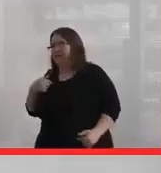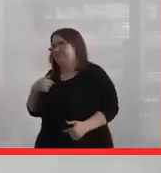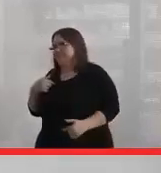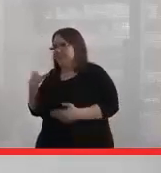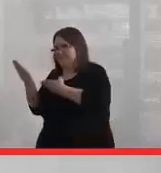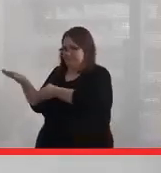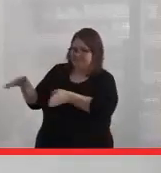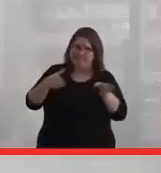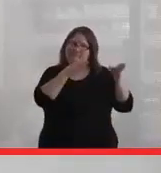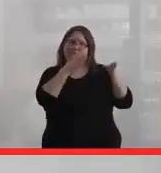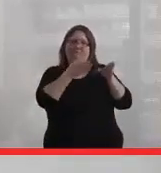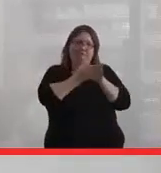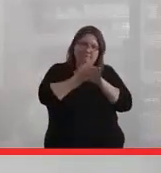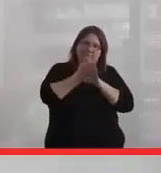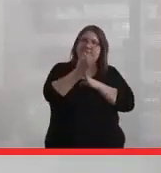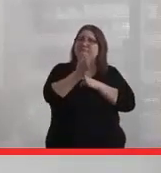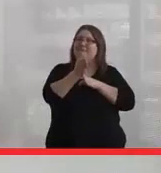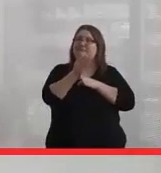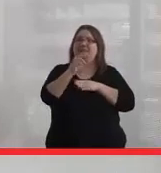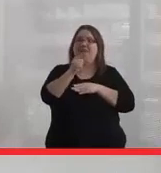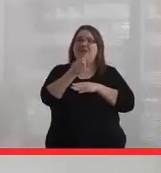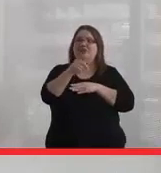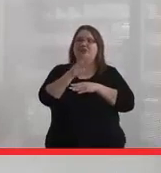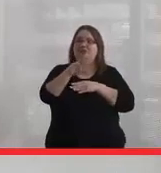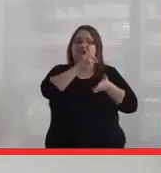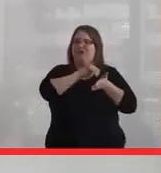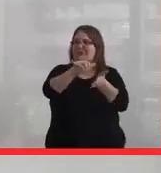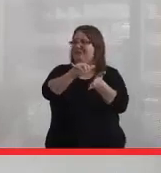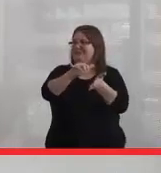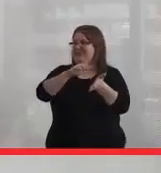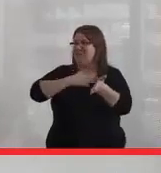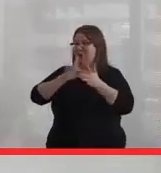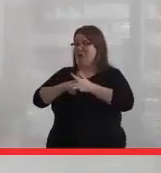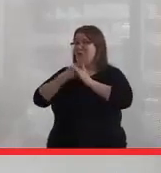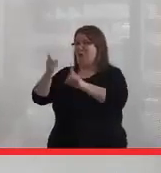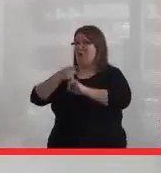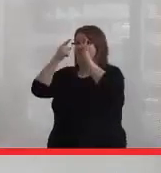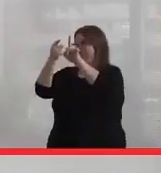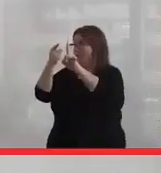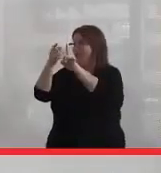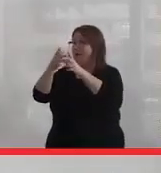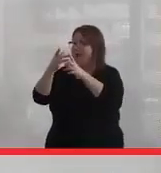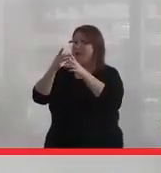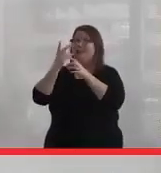I chose to go into the field-- I went into gender studies. My original intent was to look at the continuity